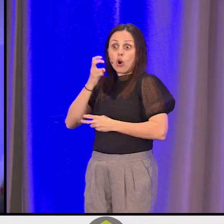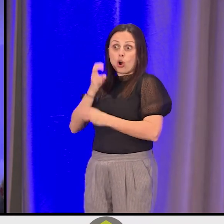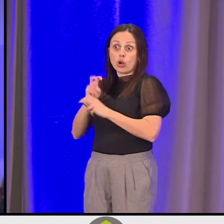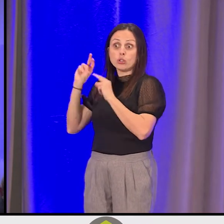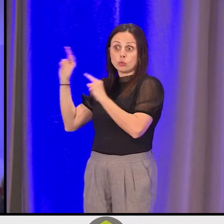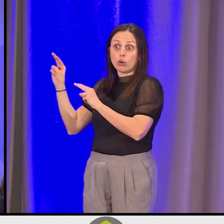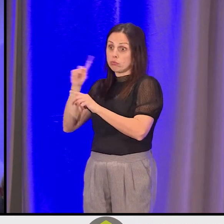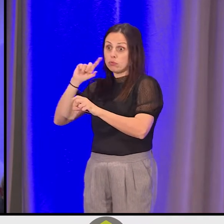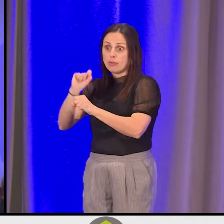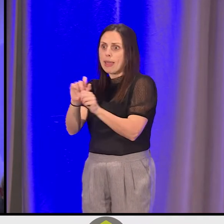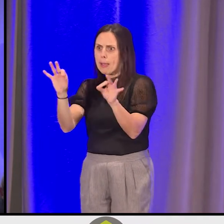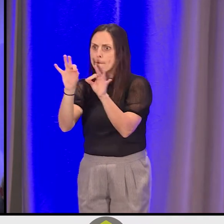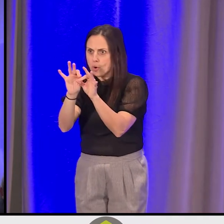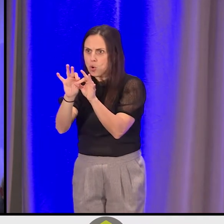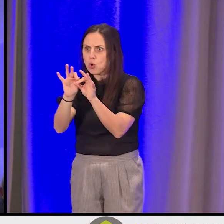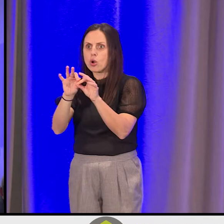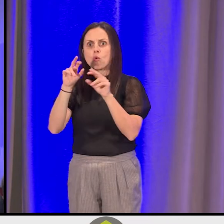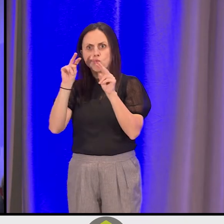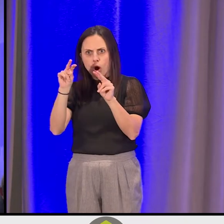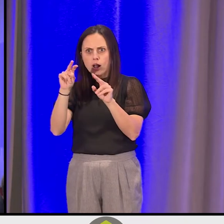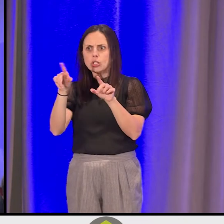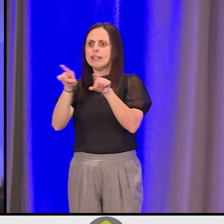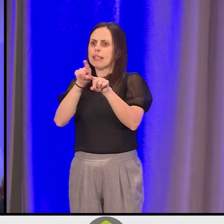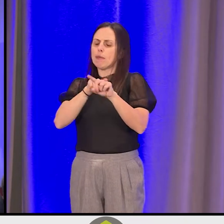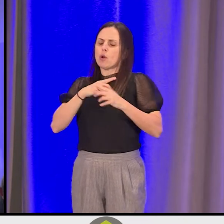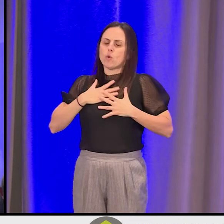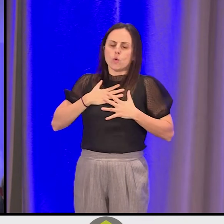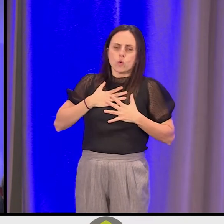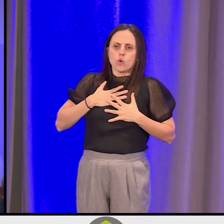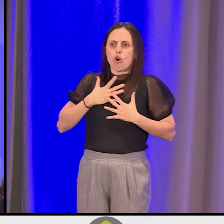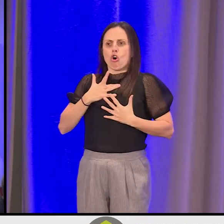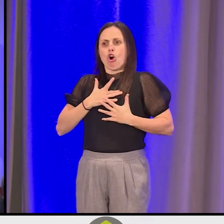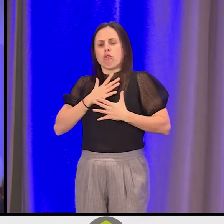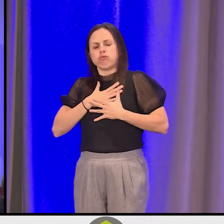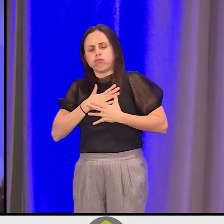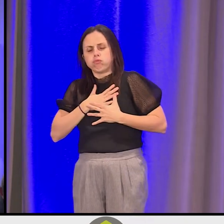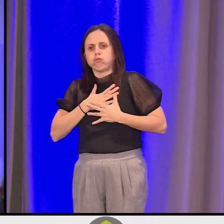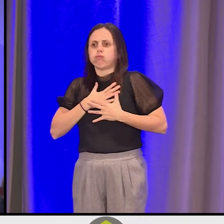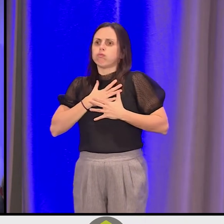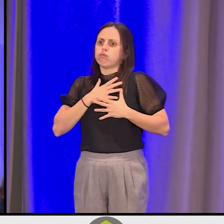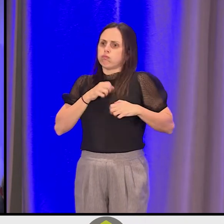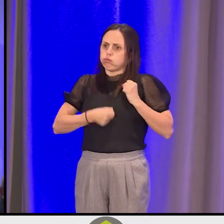It was important to watch, and it was hard to watch. Oh, our hearts hurt for you, each of you.